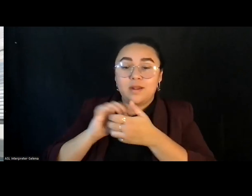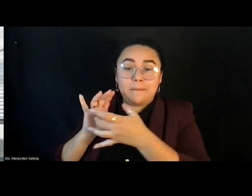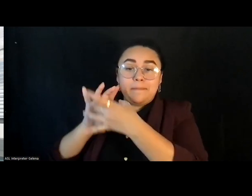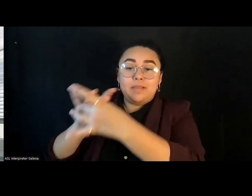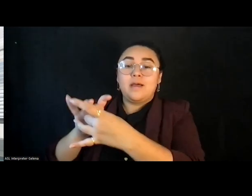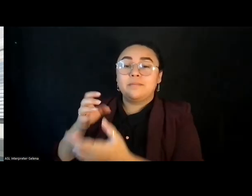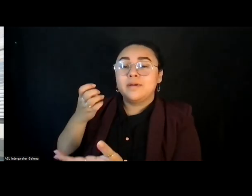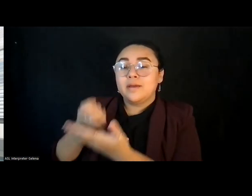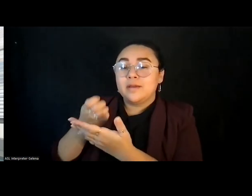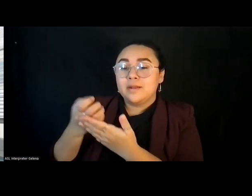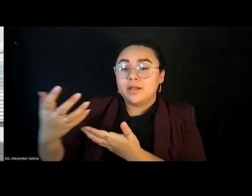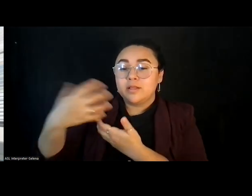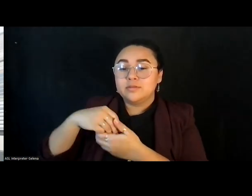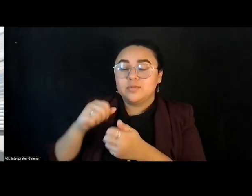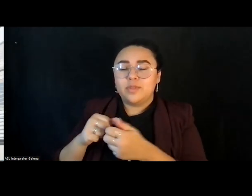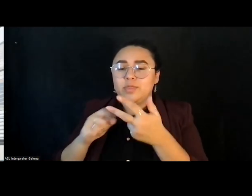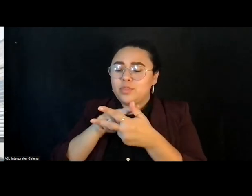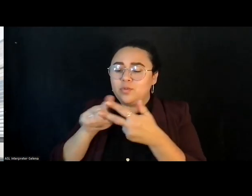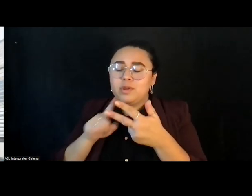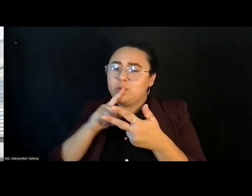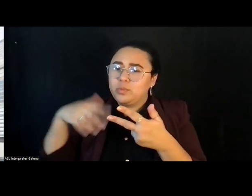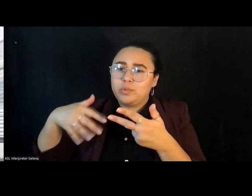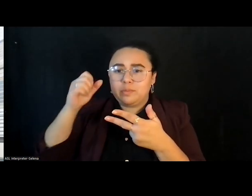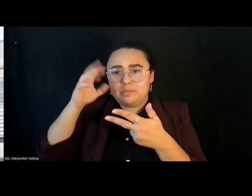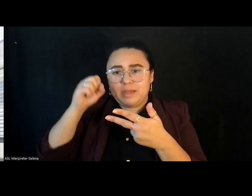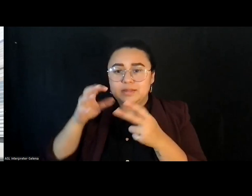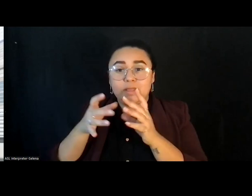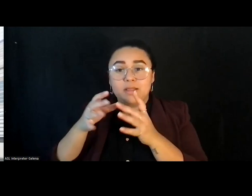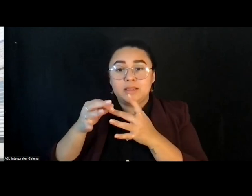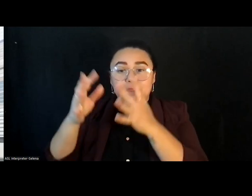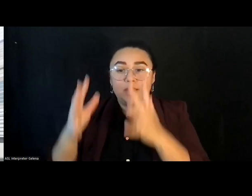inclusion with three incredible leaders in this space, which I'm sure many of you have